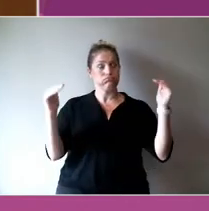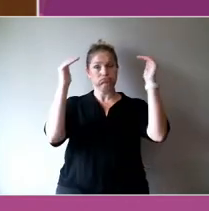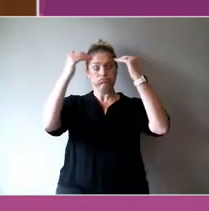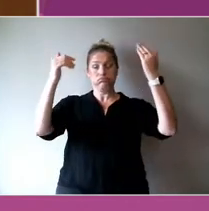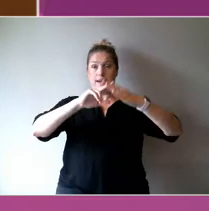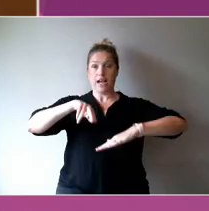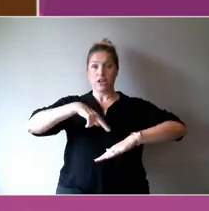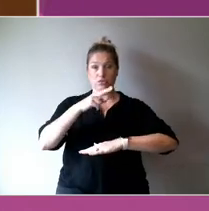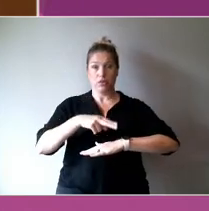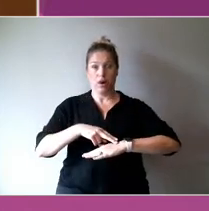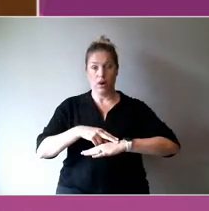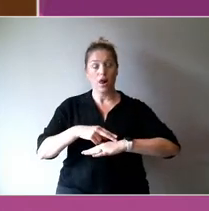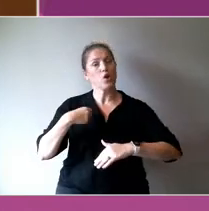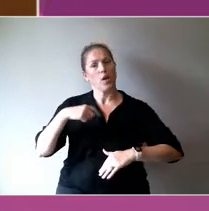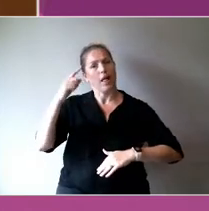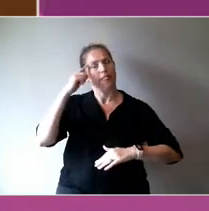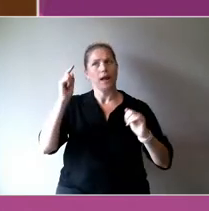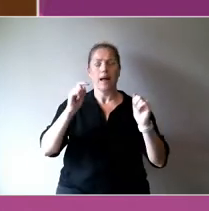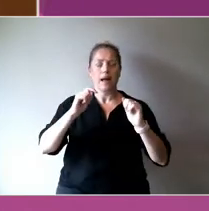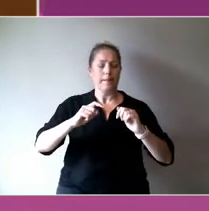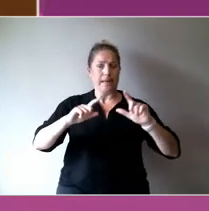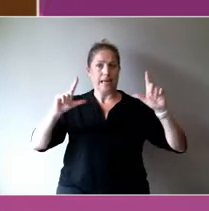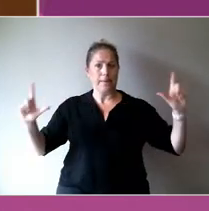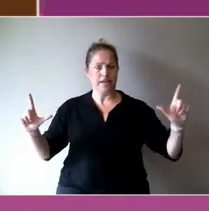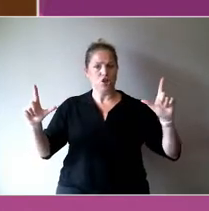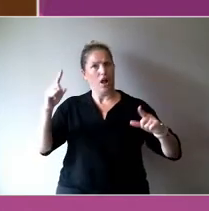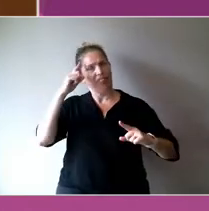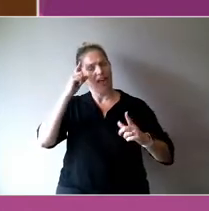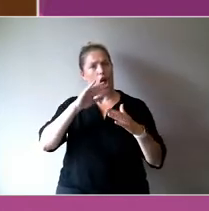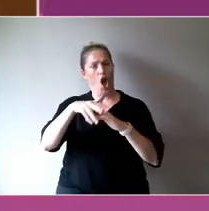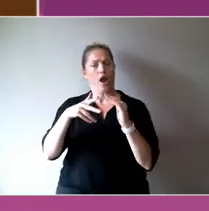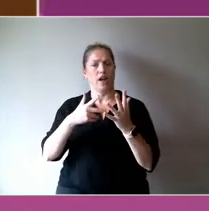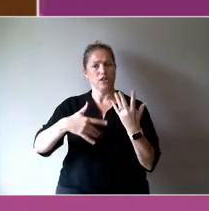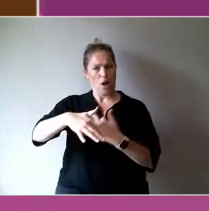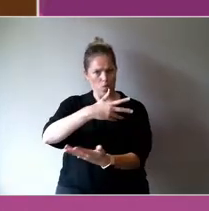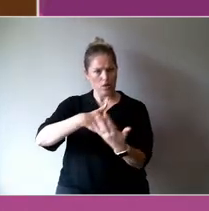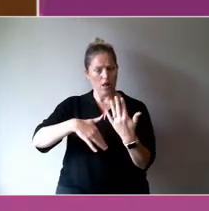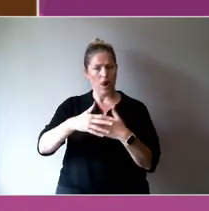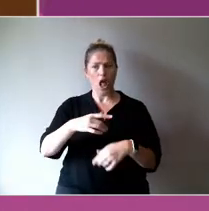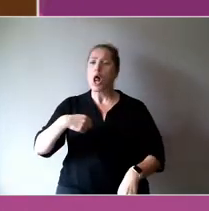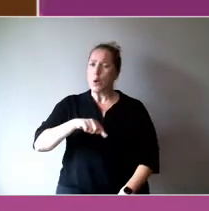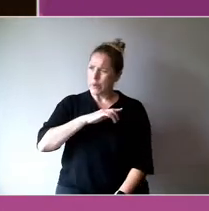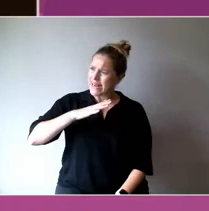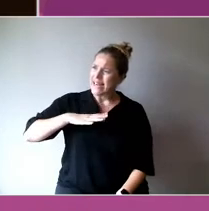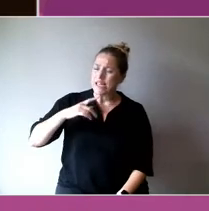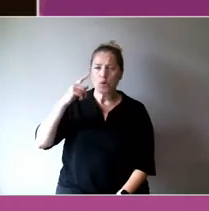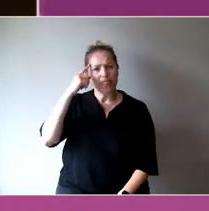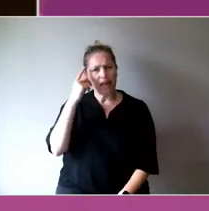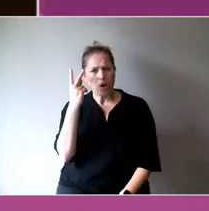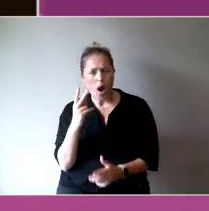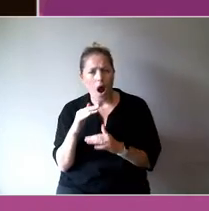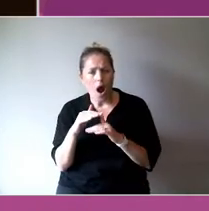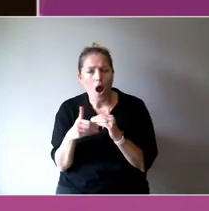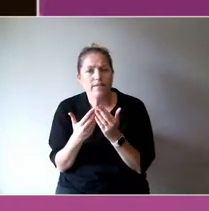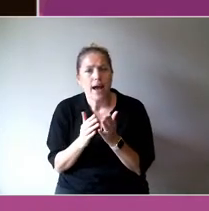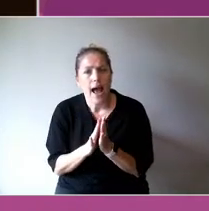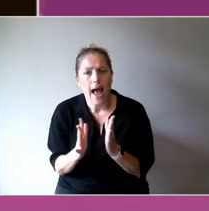social, we need to rethink the way that we resource mental health as a whole of community issue.